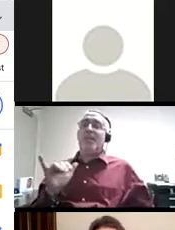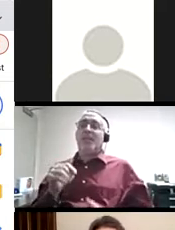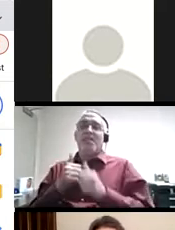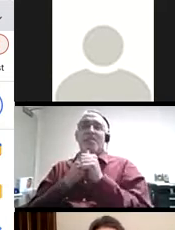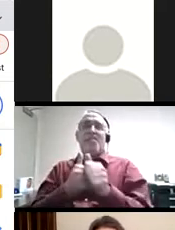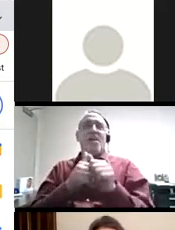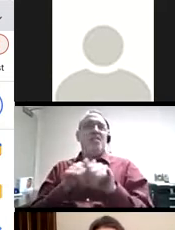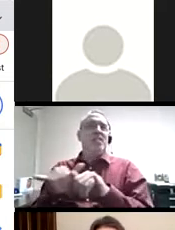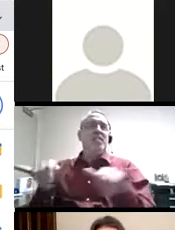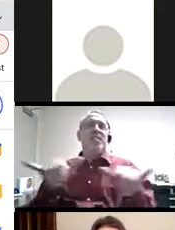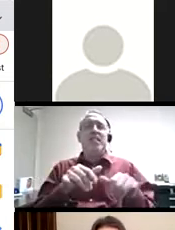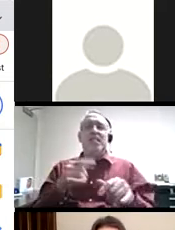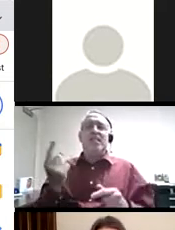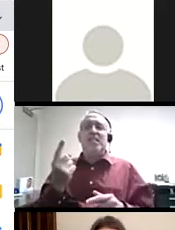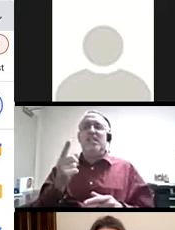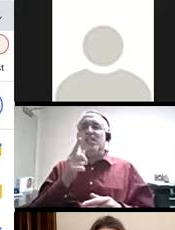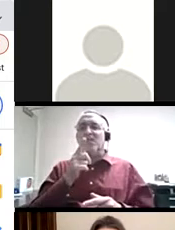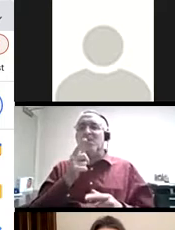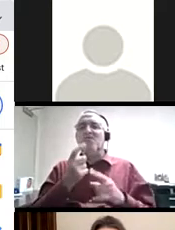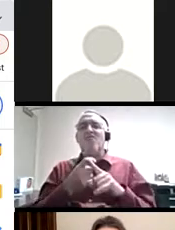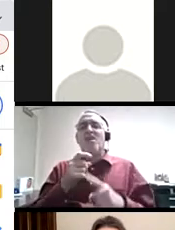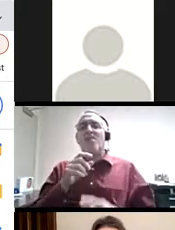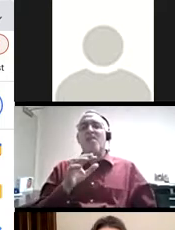and they all follow a kind of theme that's inspired by